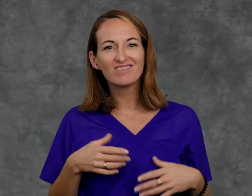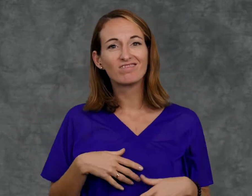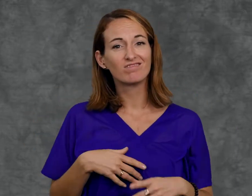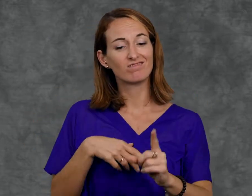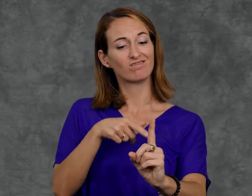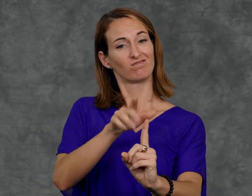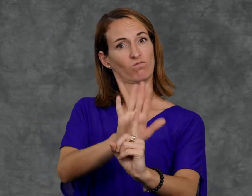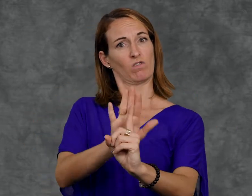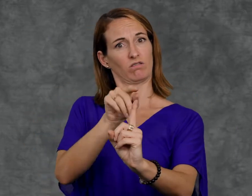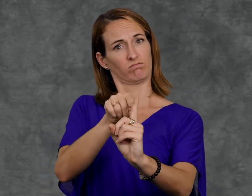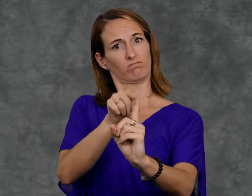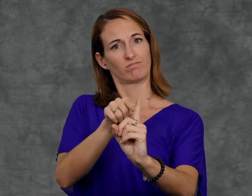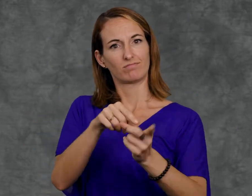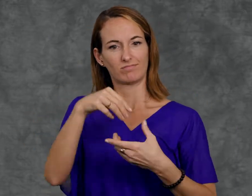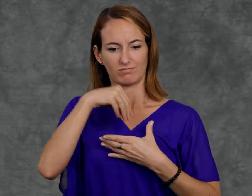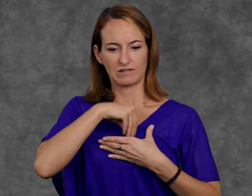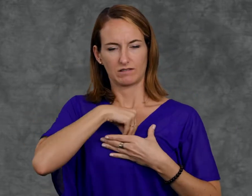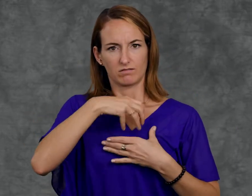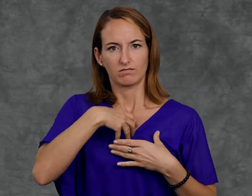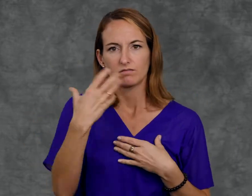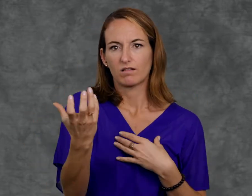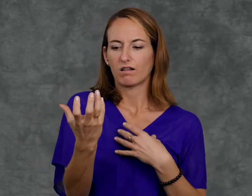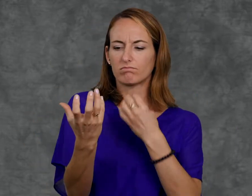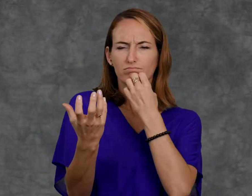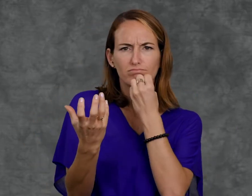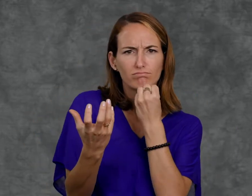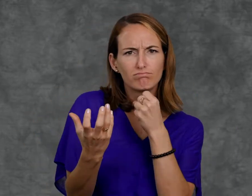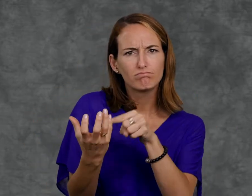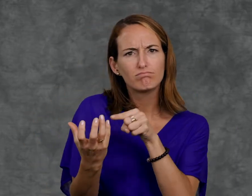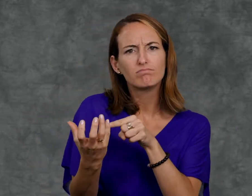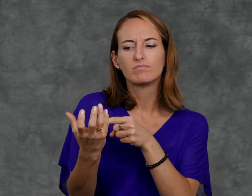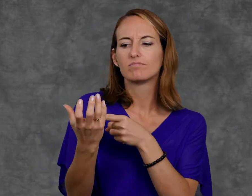People often feel they can grow if they feel encouragement and acceptance.